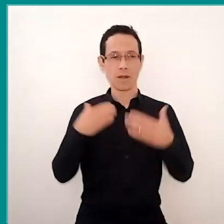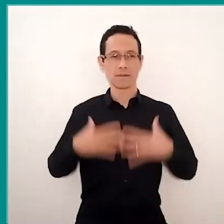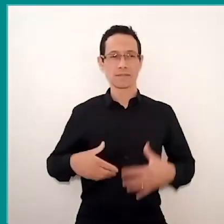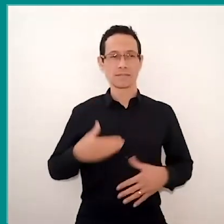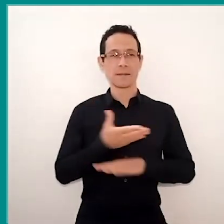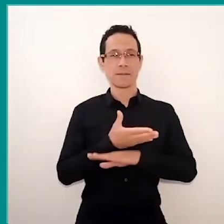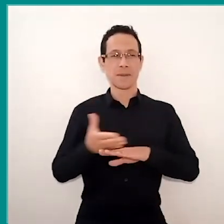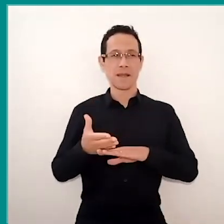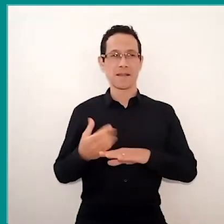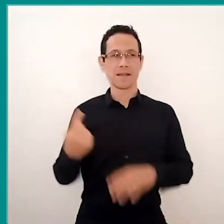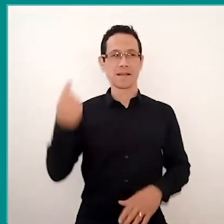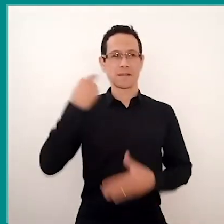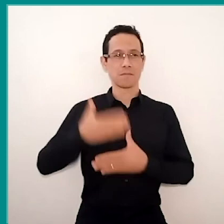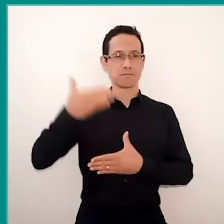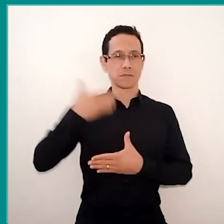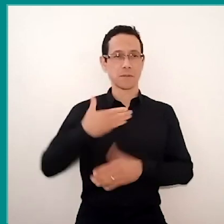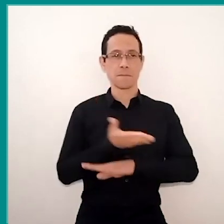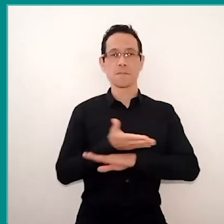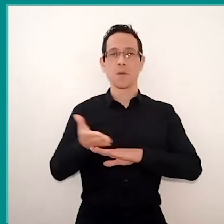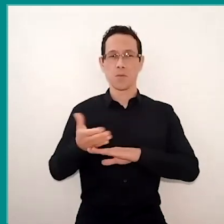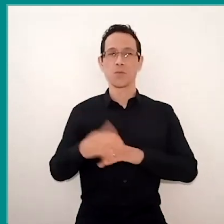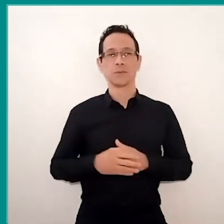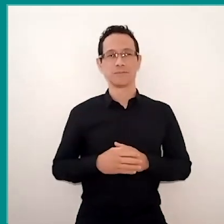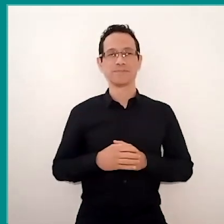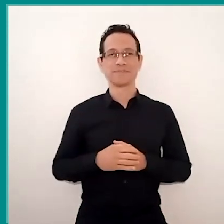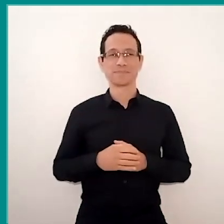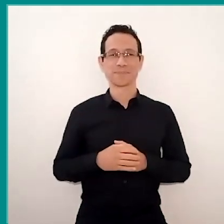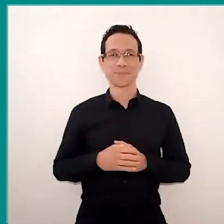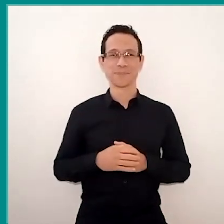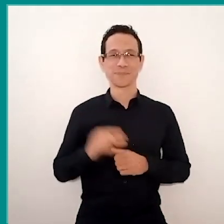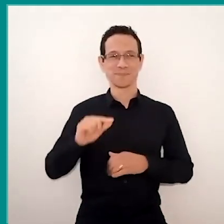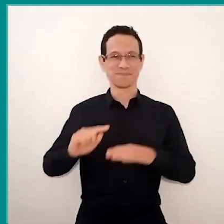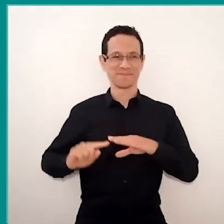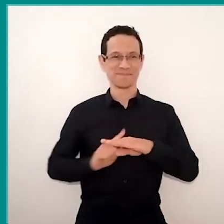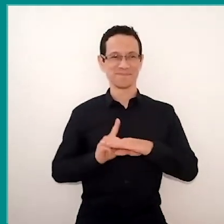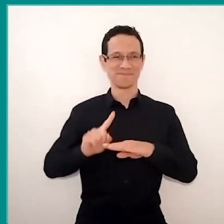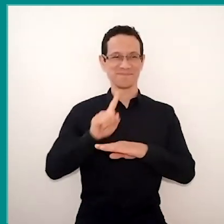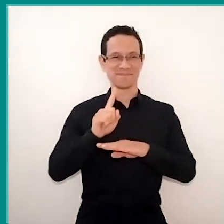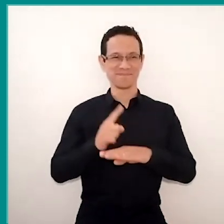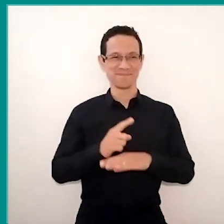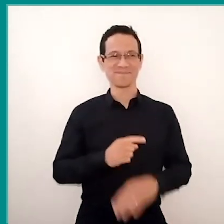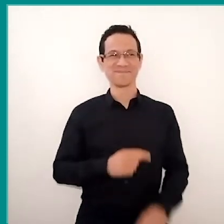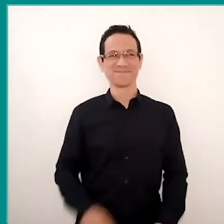Behind me is a white background, and a little plant right back there.